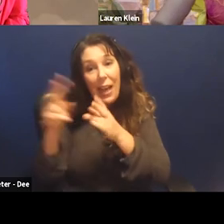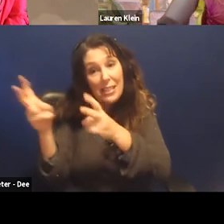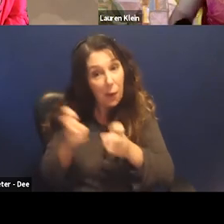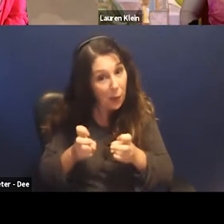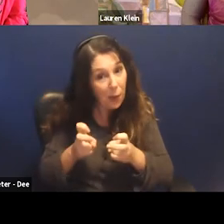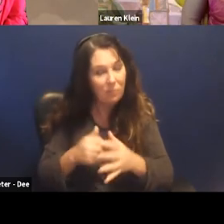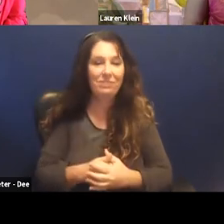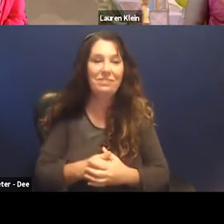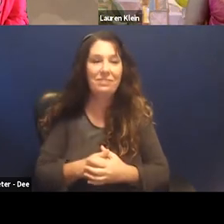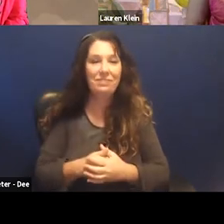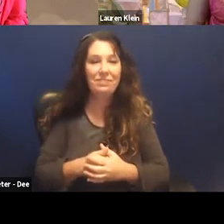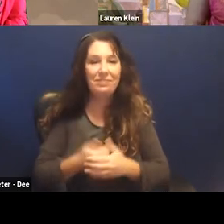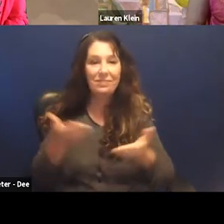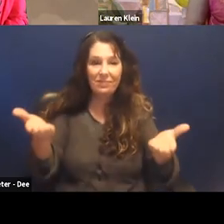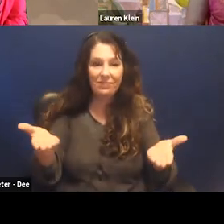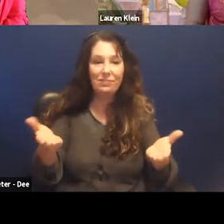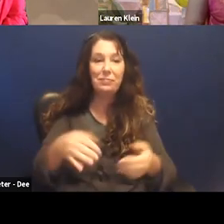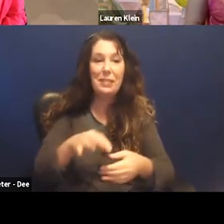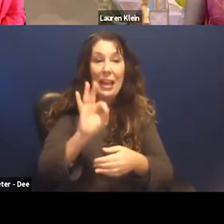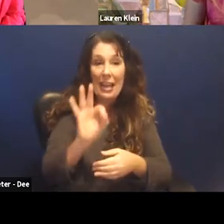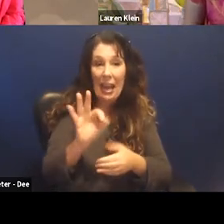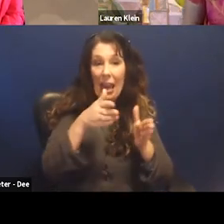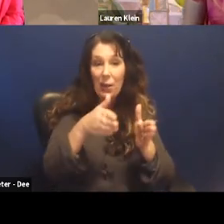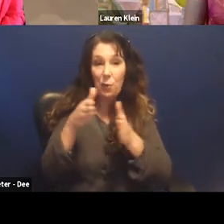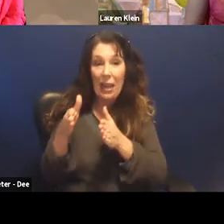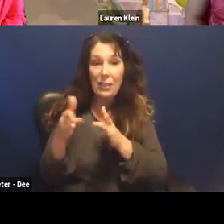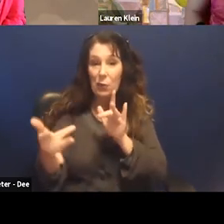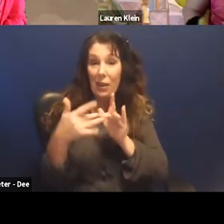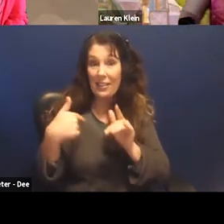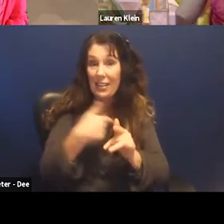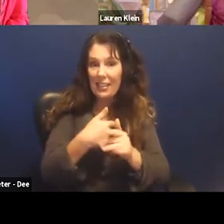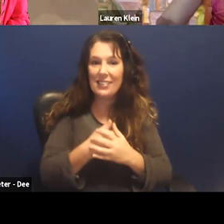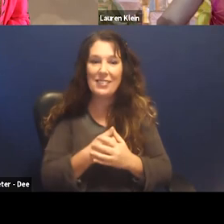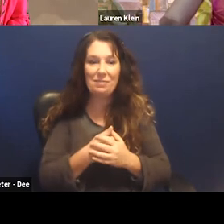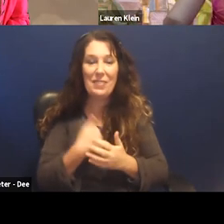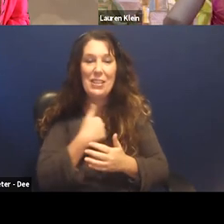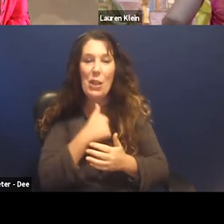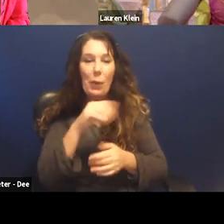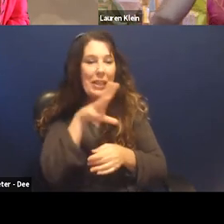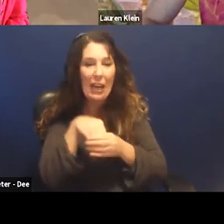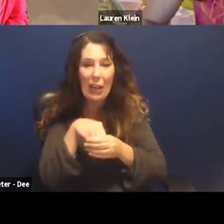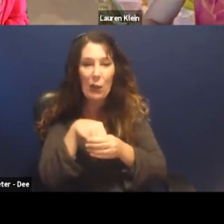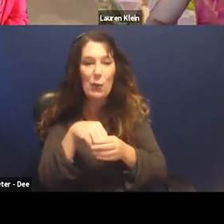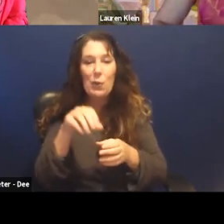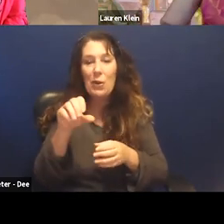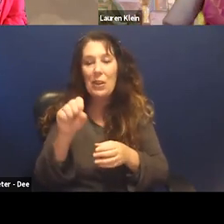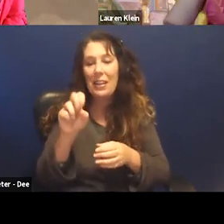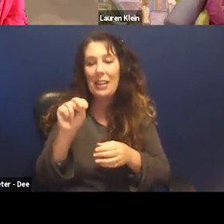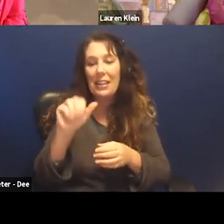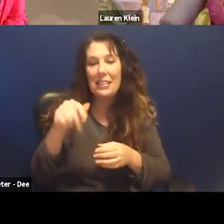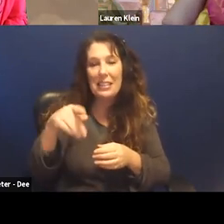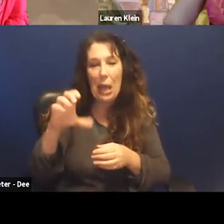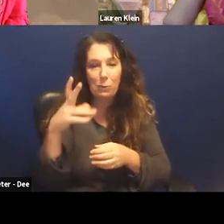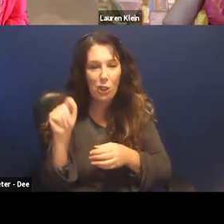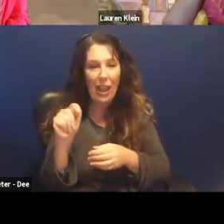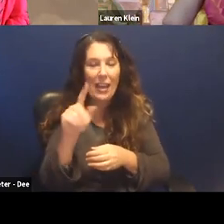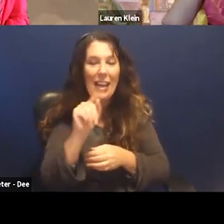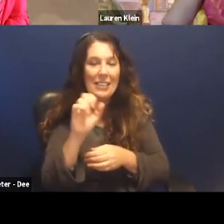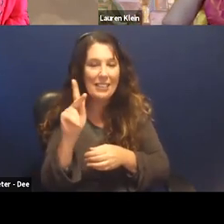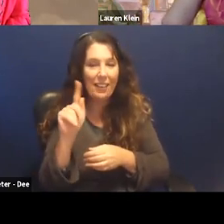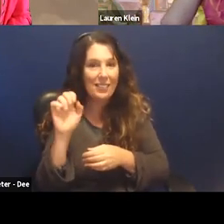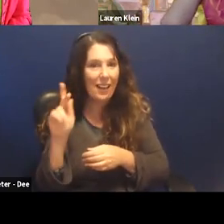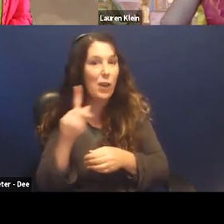And then here are nine ways to be in touch with us, so sorry we did not include Snapchat and tick tock, but coming soon.